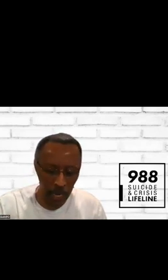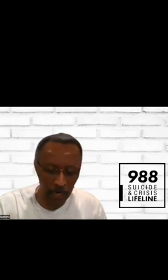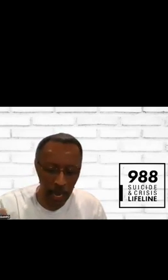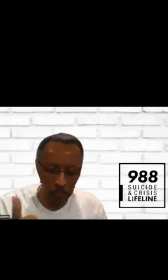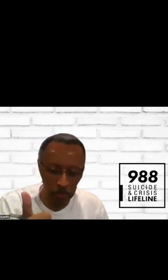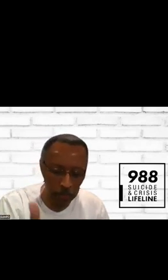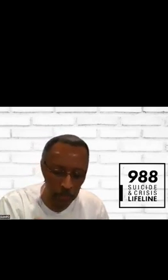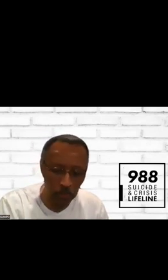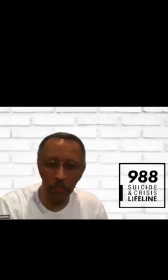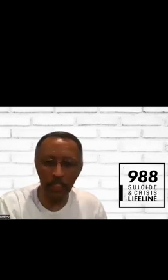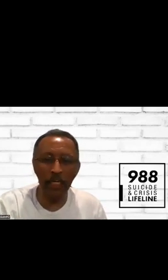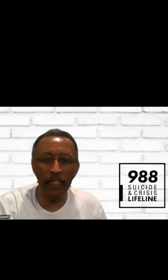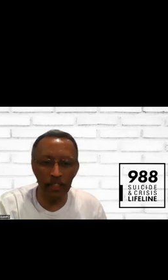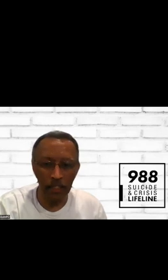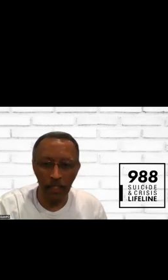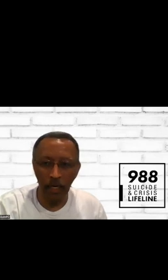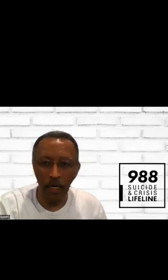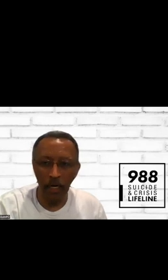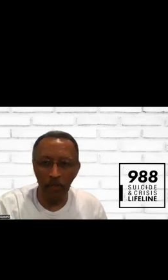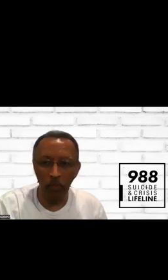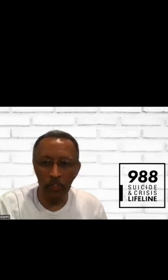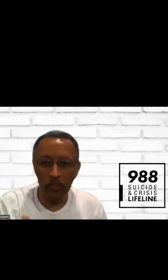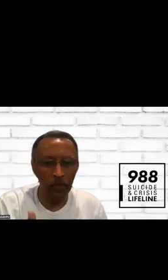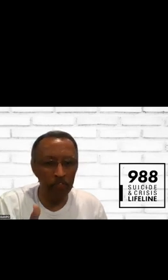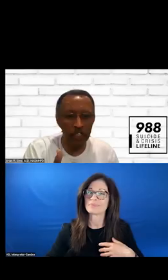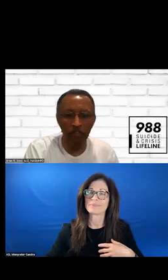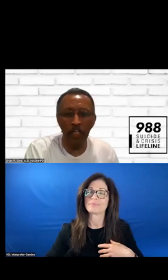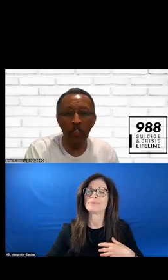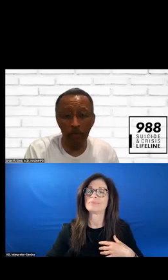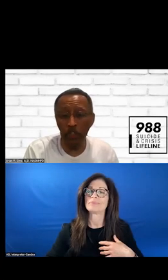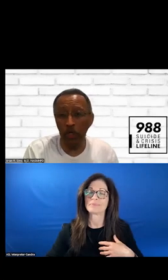LOOKING AT HOW TO APPEAL TO THE KIDS WITH A VIDEO THAT WE SHOWED